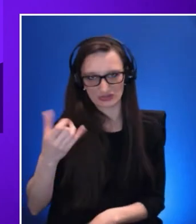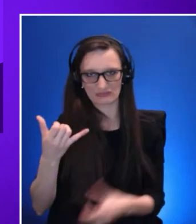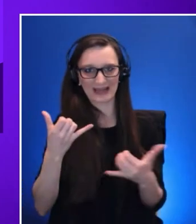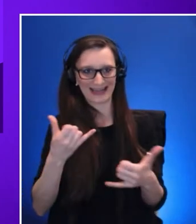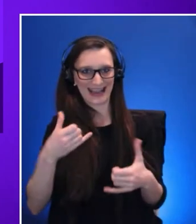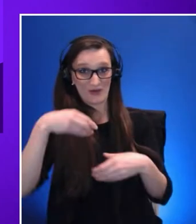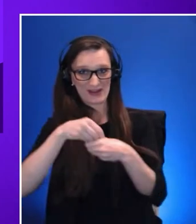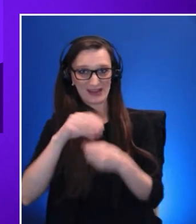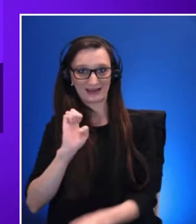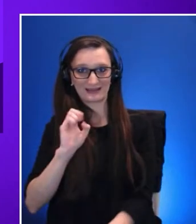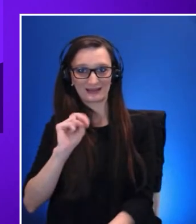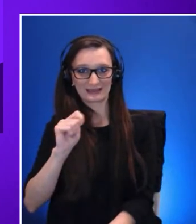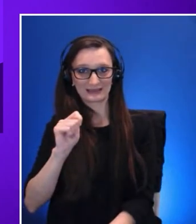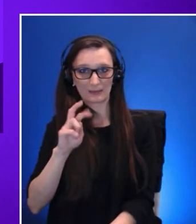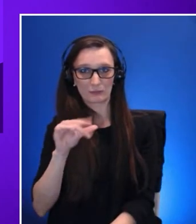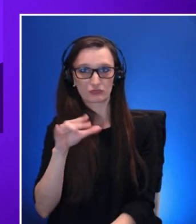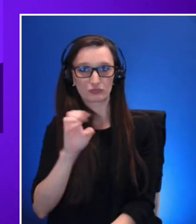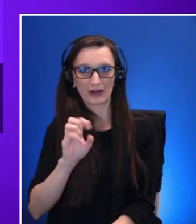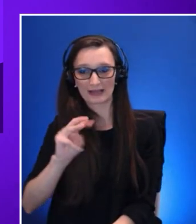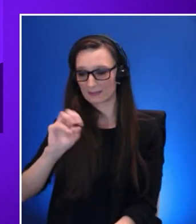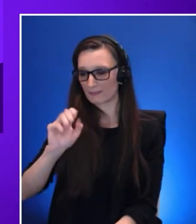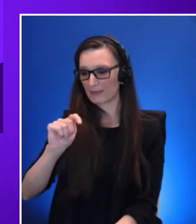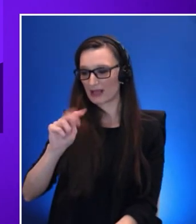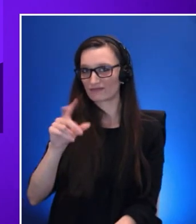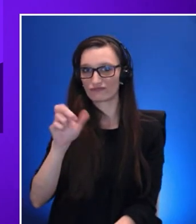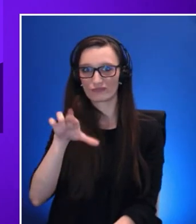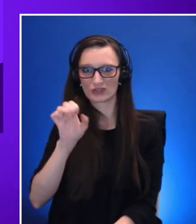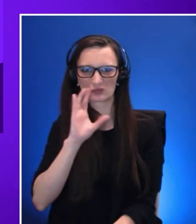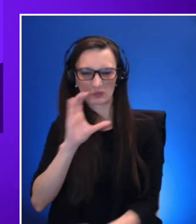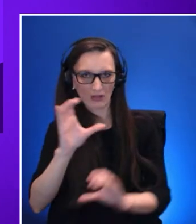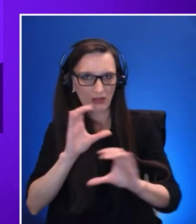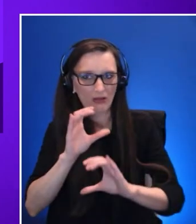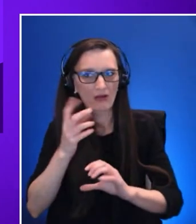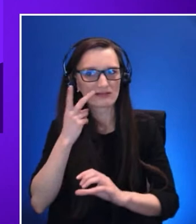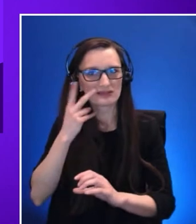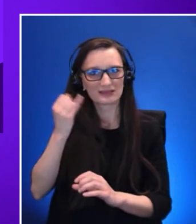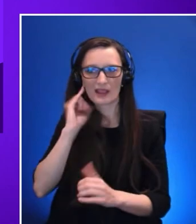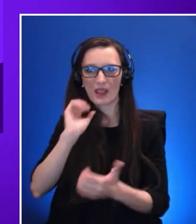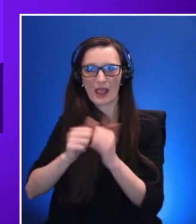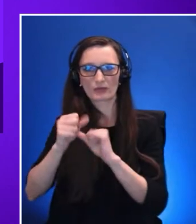The difference in this example that is that in this case the solution is built within Accenture.